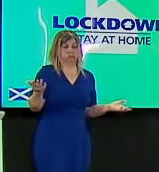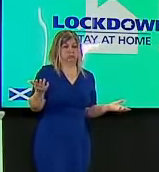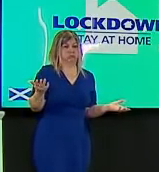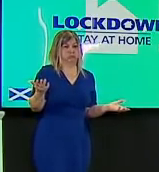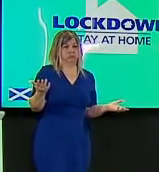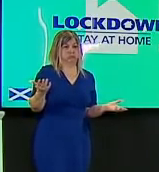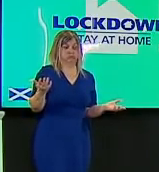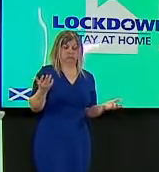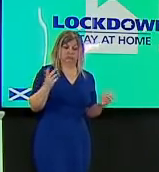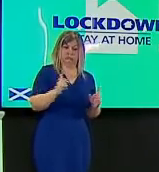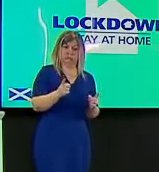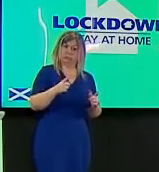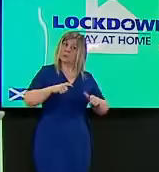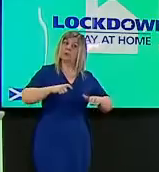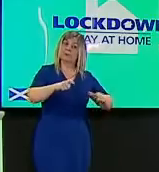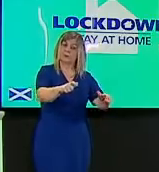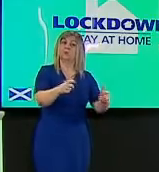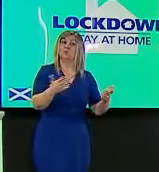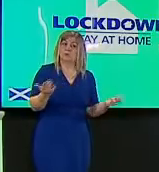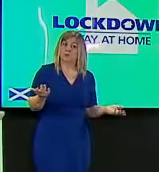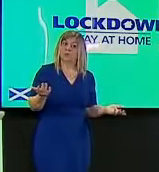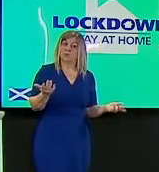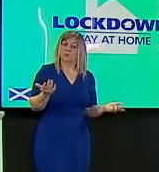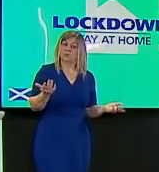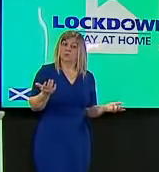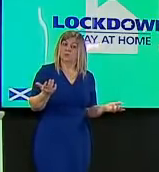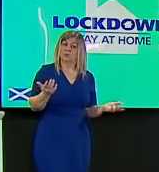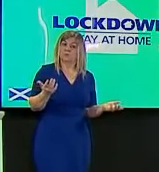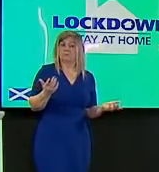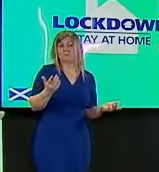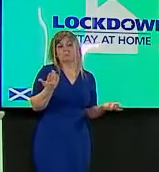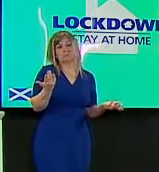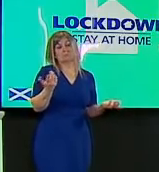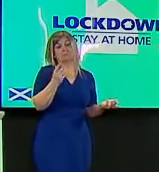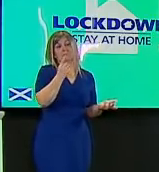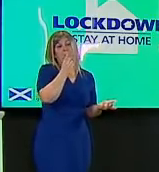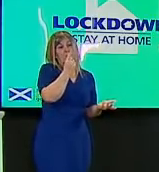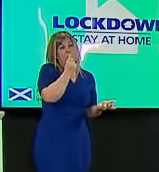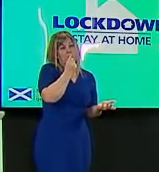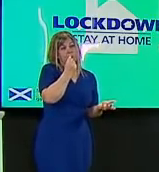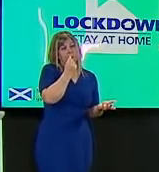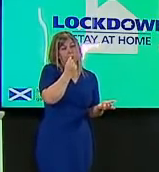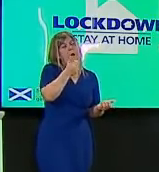might there be a case as the first minister has suggested that when it comes to reintroducing the